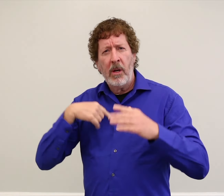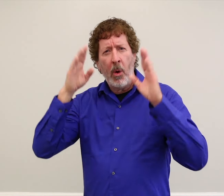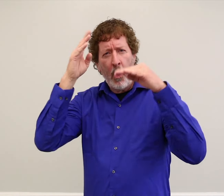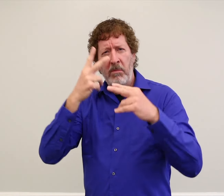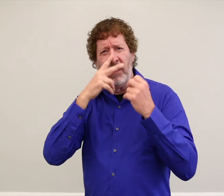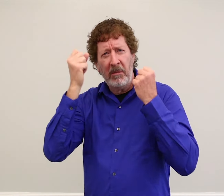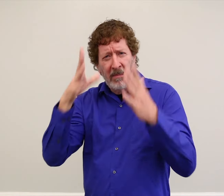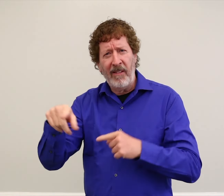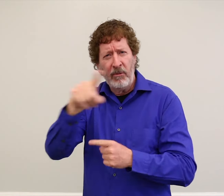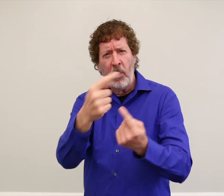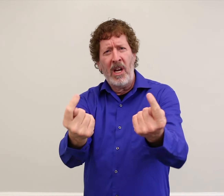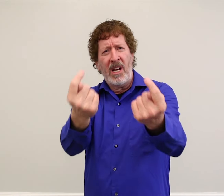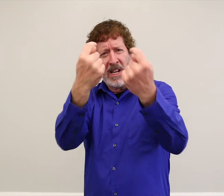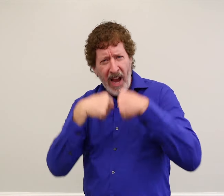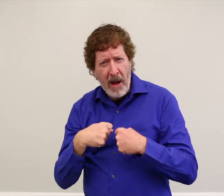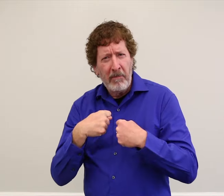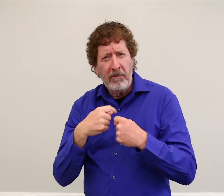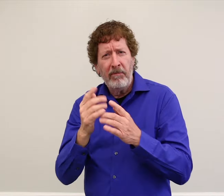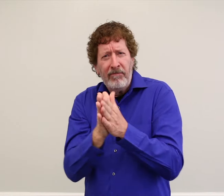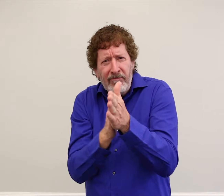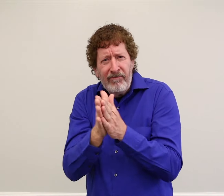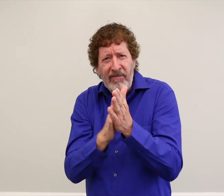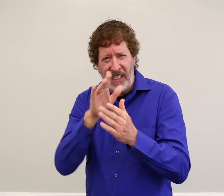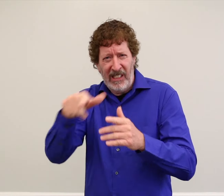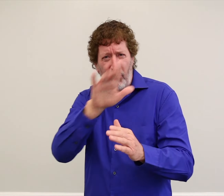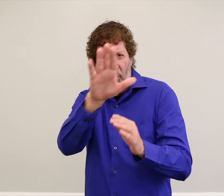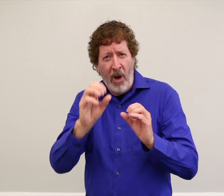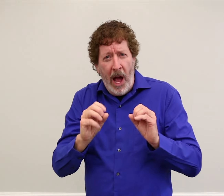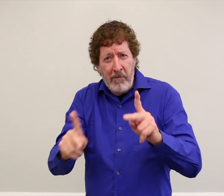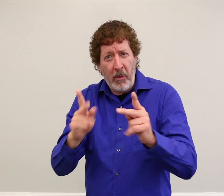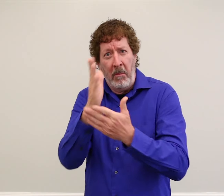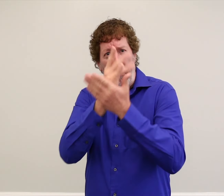I hope to see many of you come because this is your opportunity.